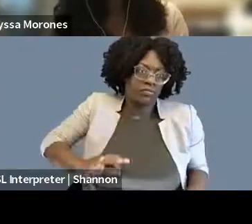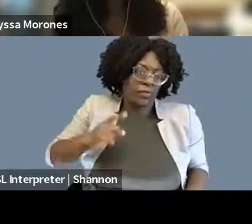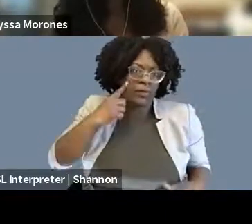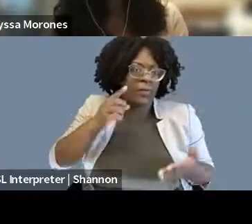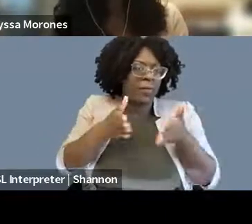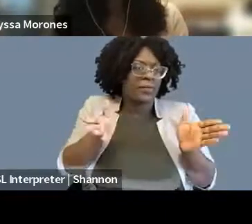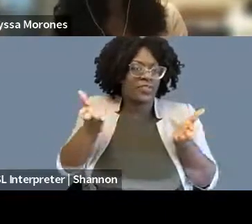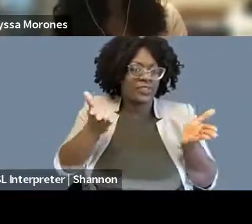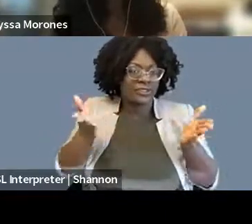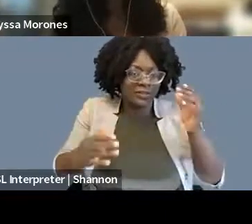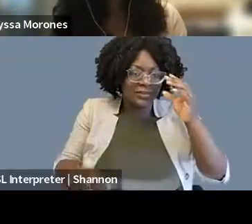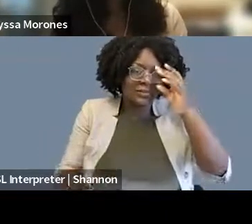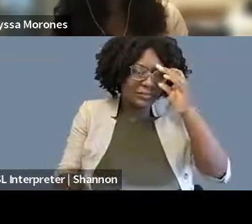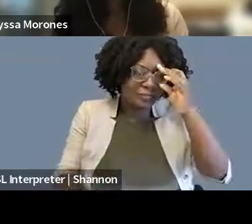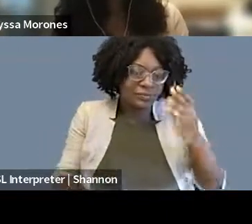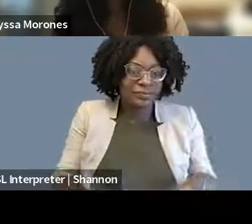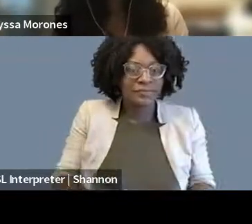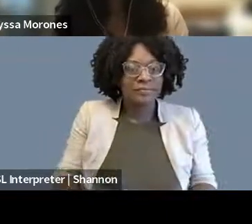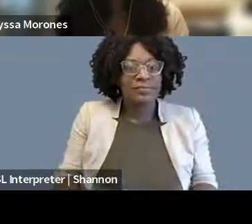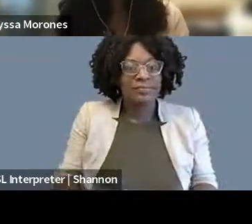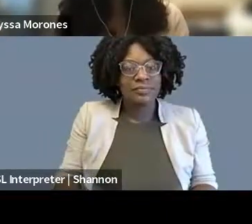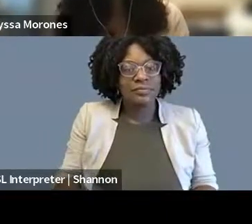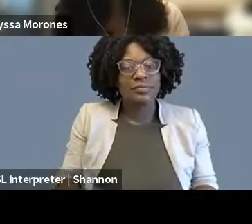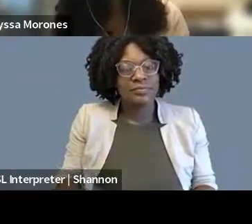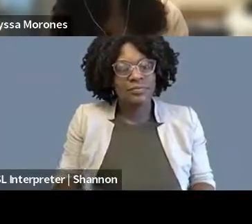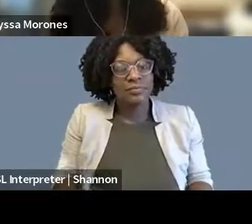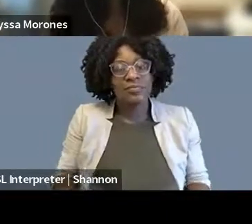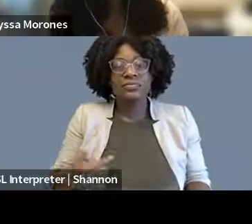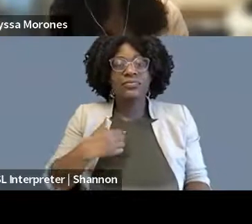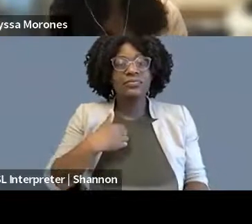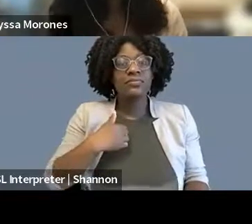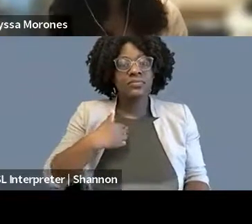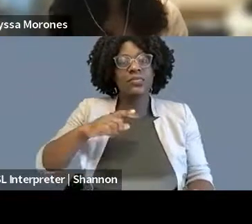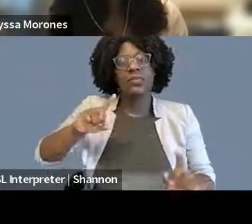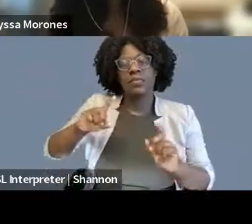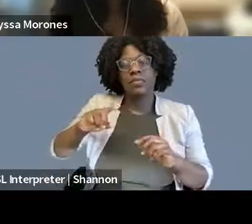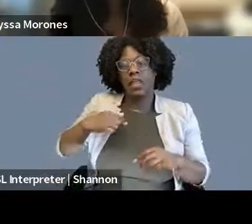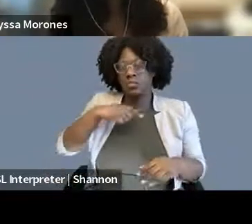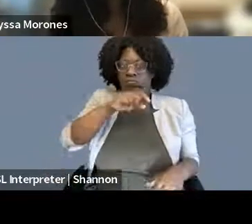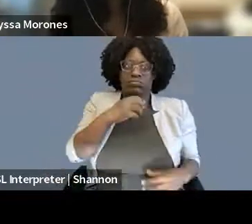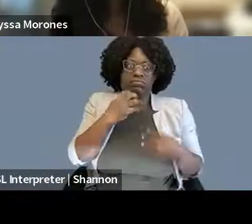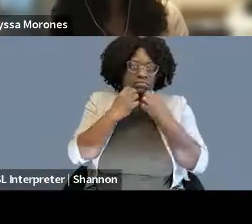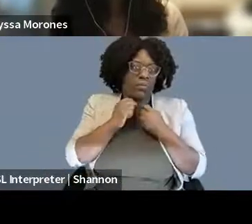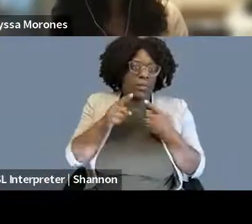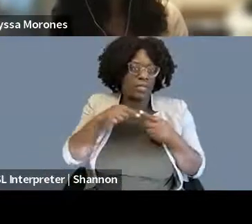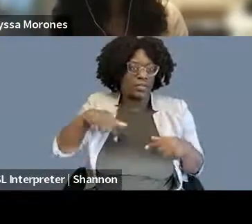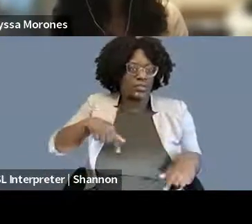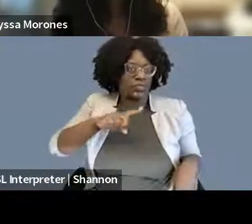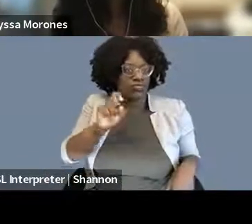Yeah, this is something I really care about, I'm from Tennessee and I went to college in North Carolina. And especially if you're interested in the First Amendment,